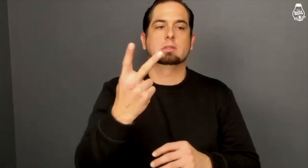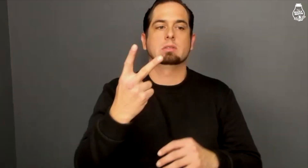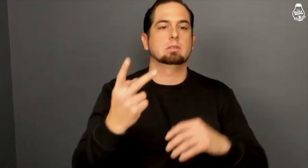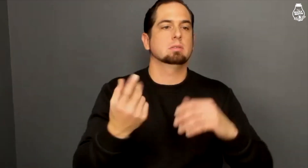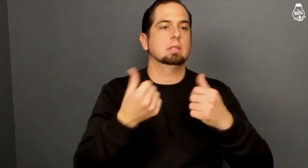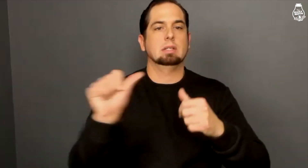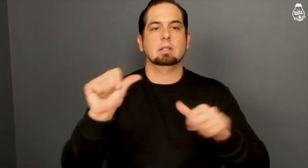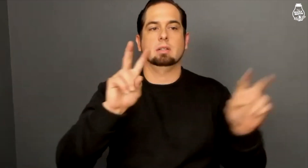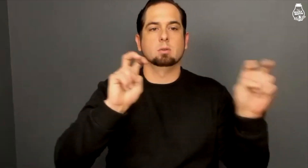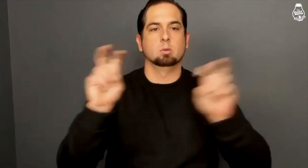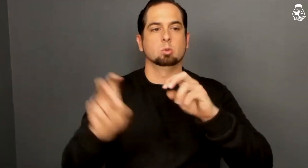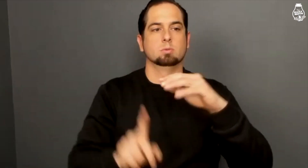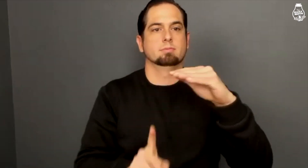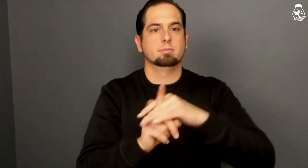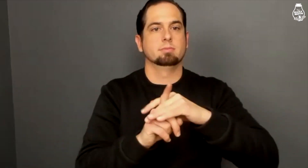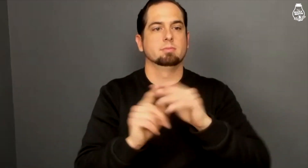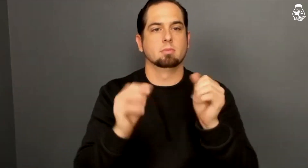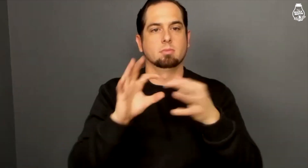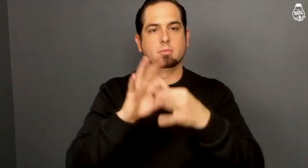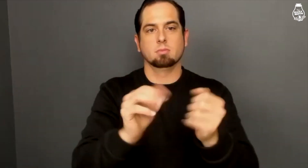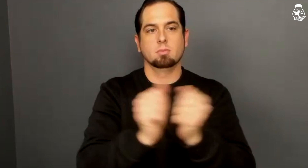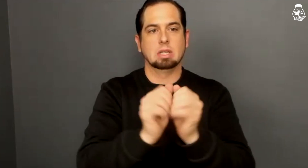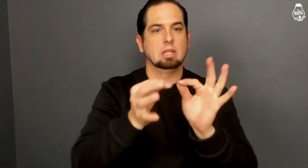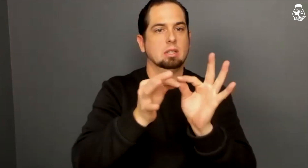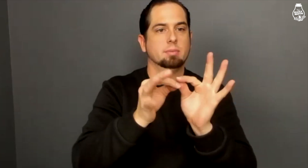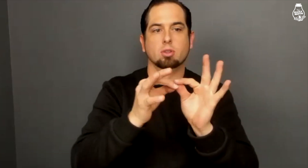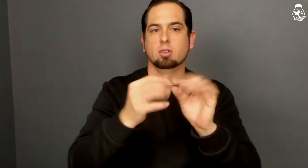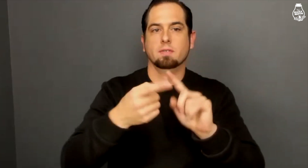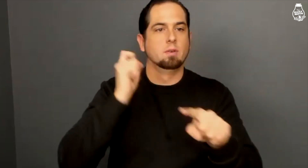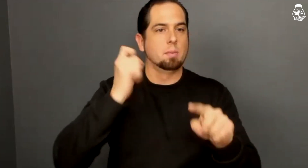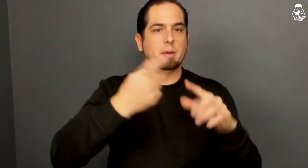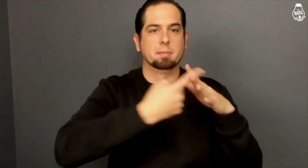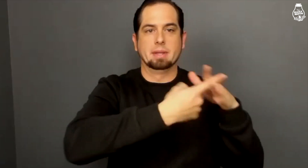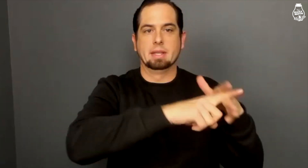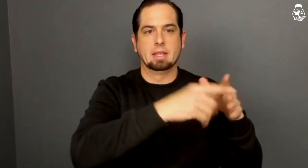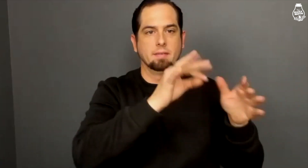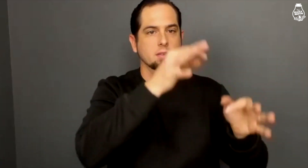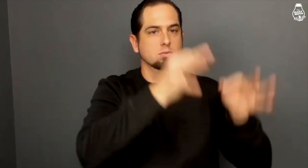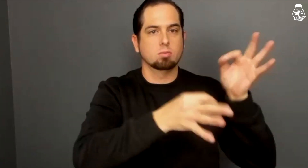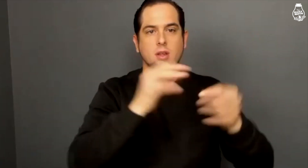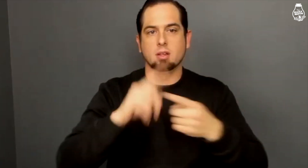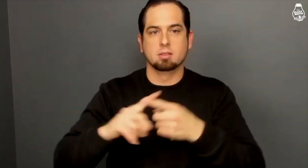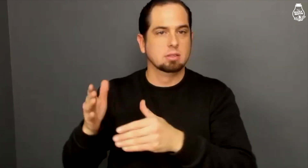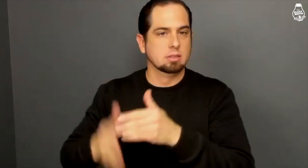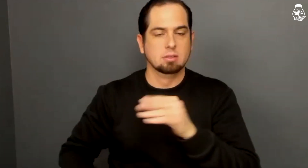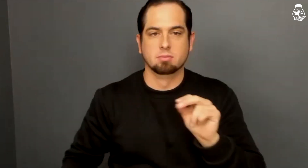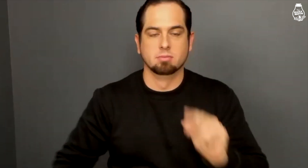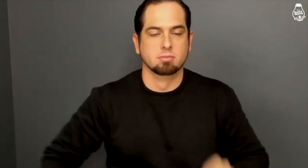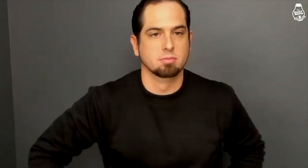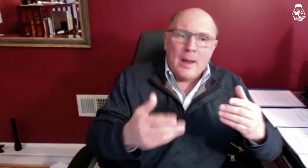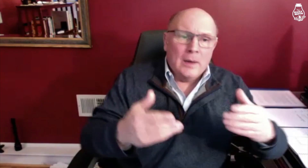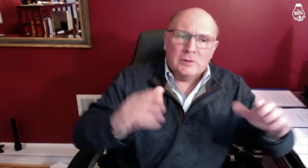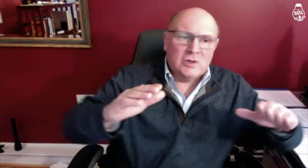I did not see any issues raised with interpreters from the beginning of the trial up to the end, no.